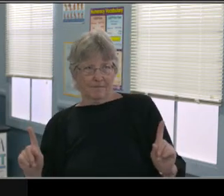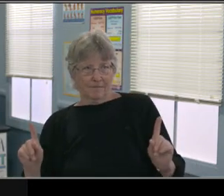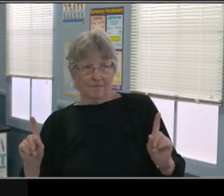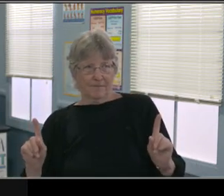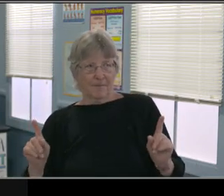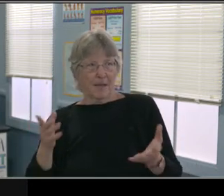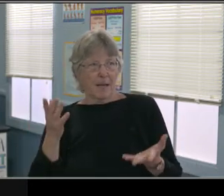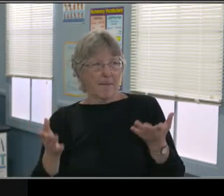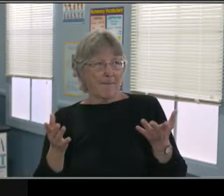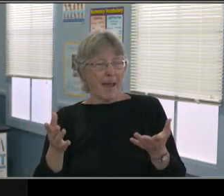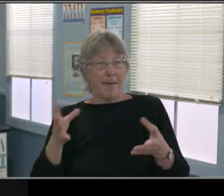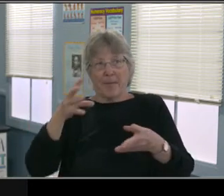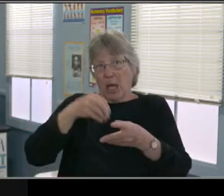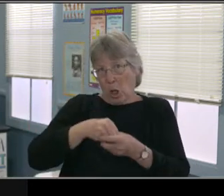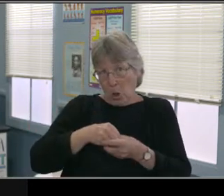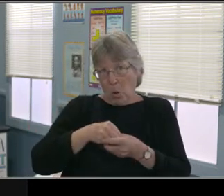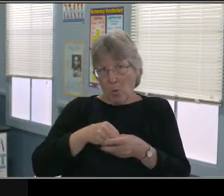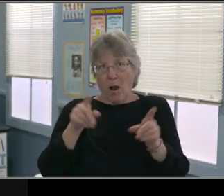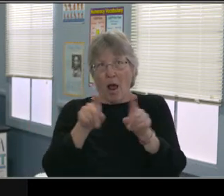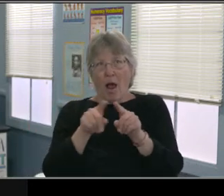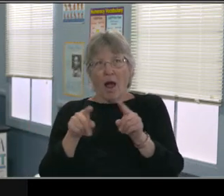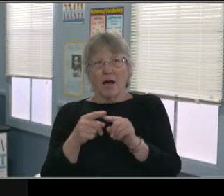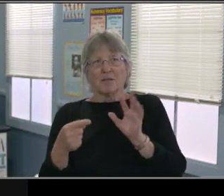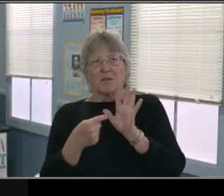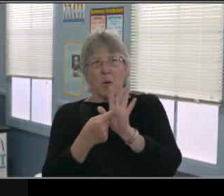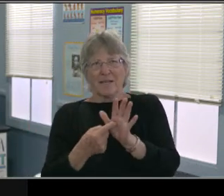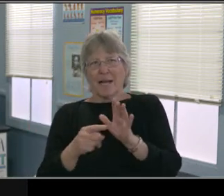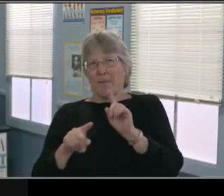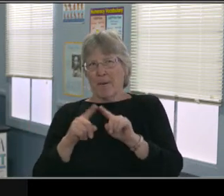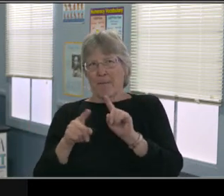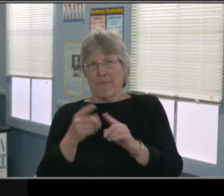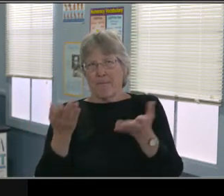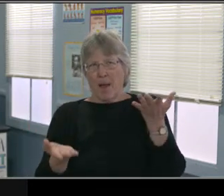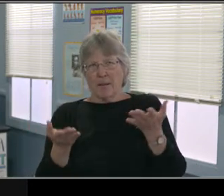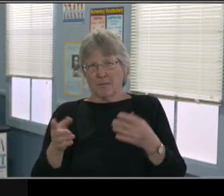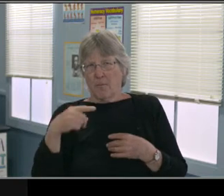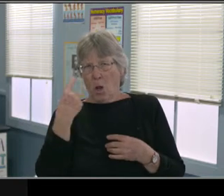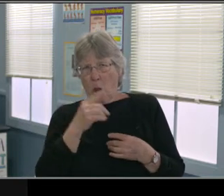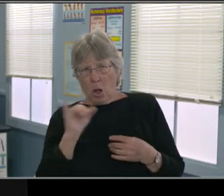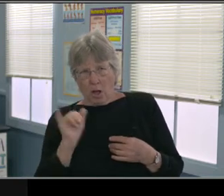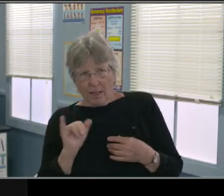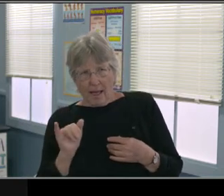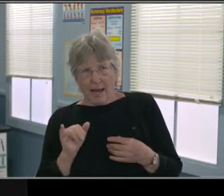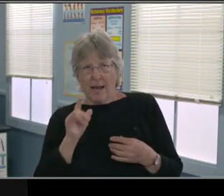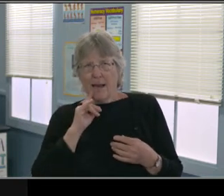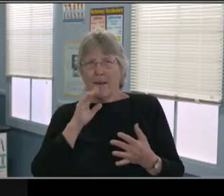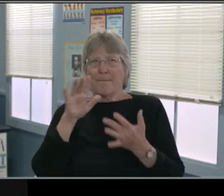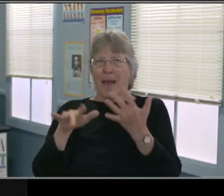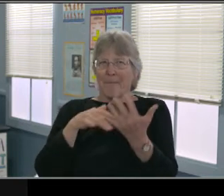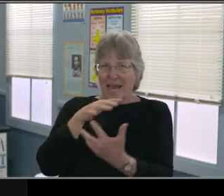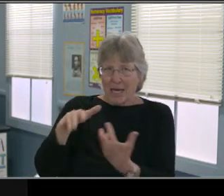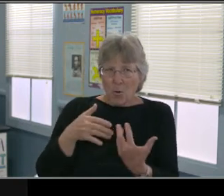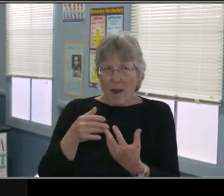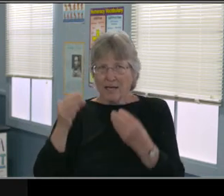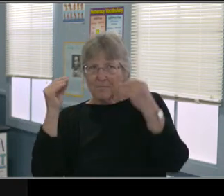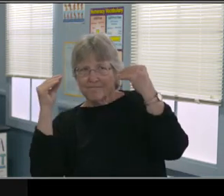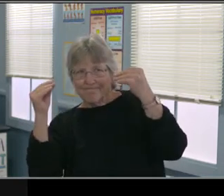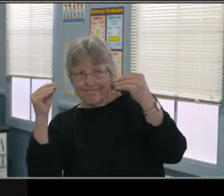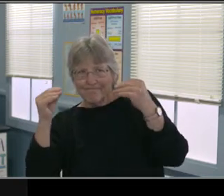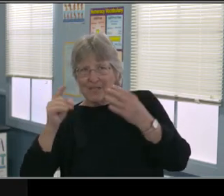In addition, it looks at supplementary aids and services. And I'm gonna go back through these but this is what the statement says so that you know,